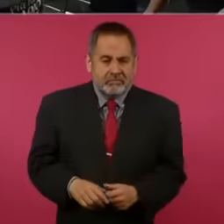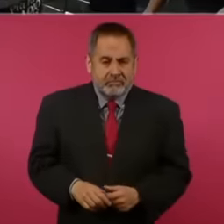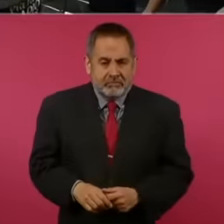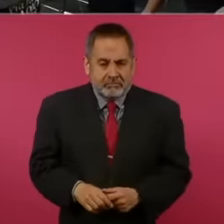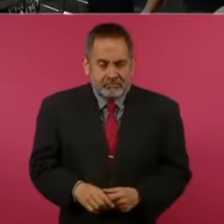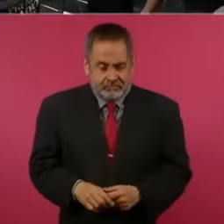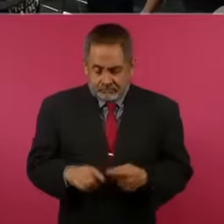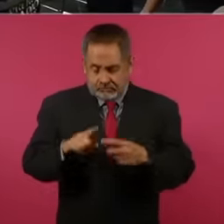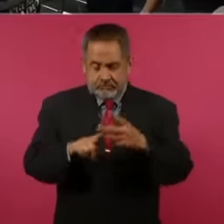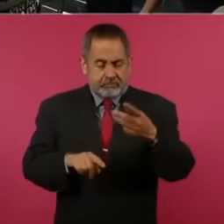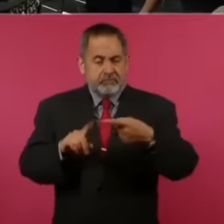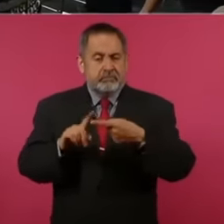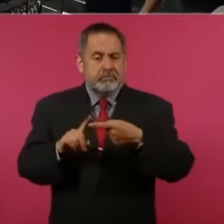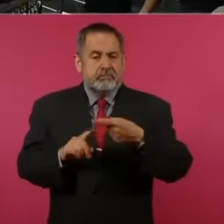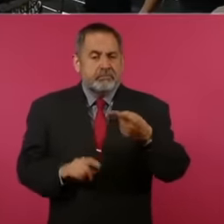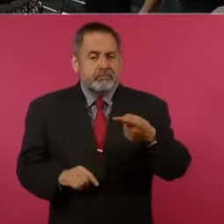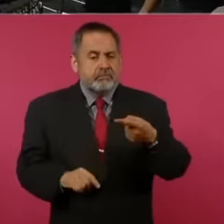one is very